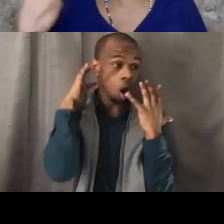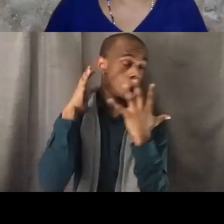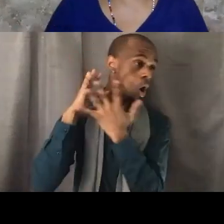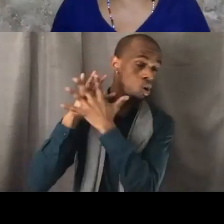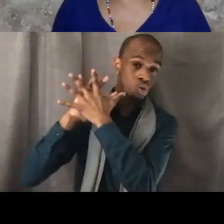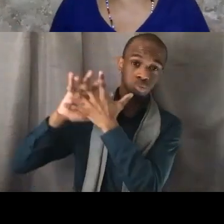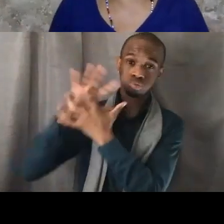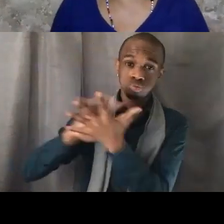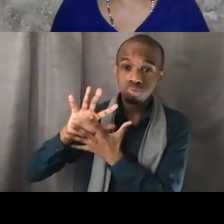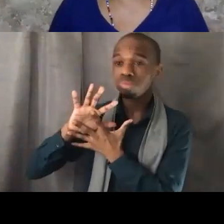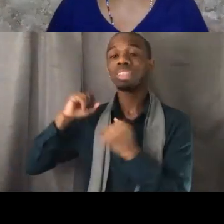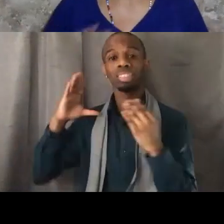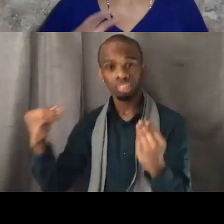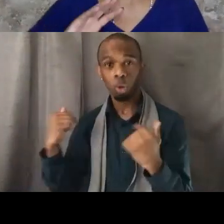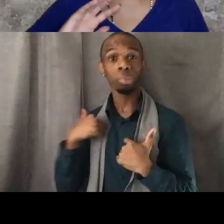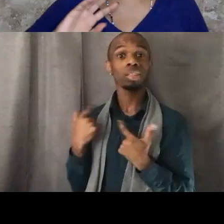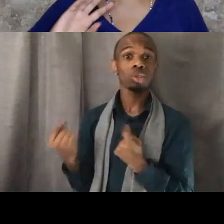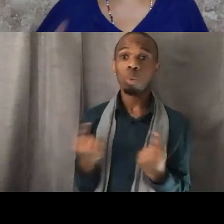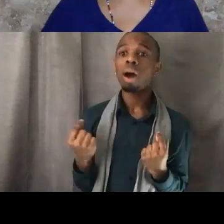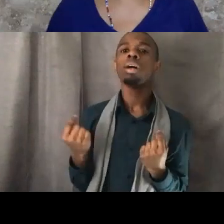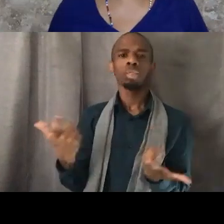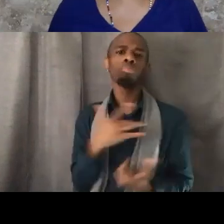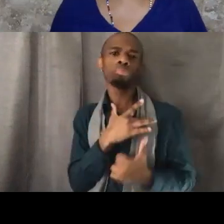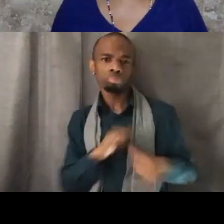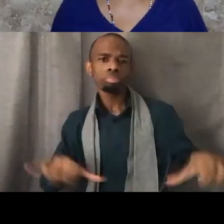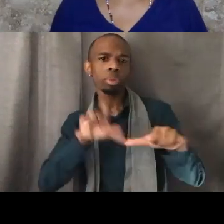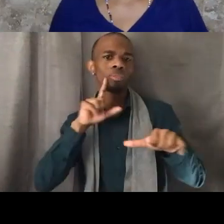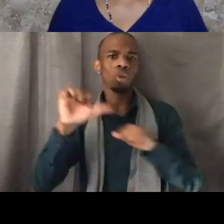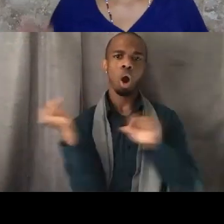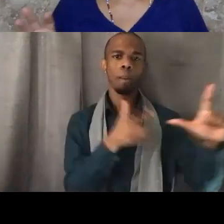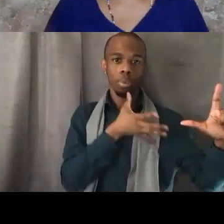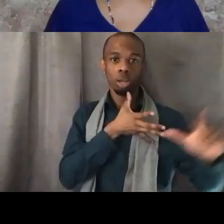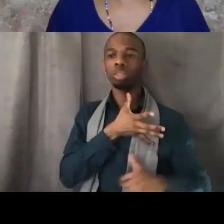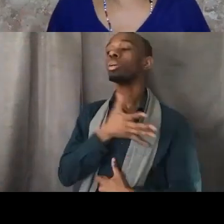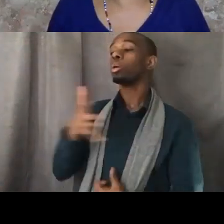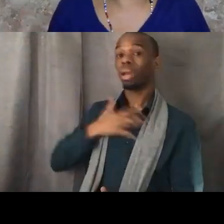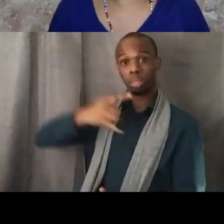put them back in our old car and drove home, cooked dinner,